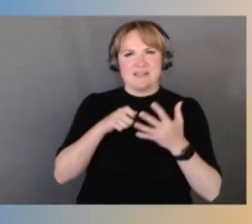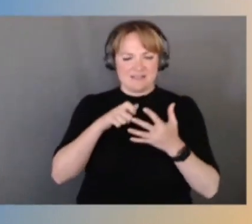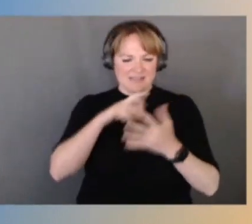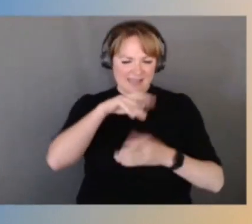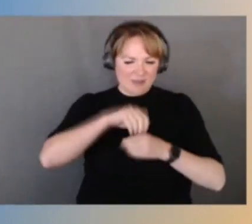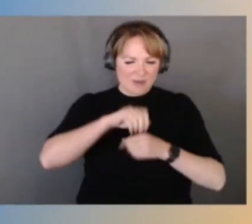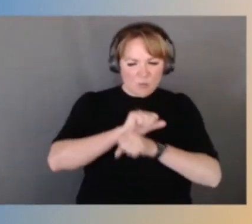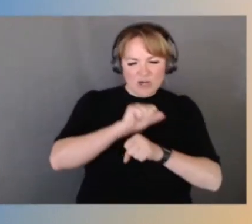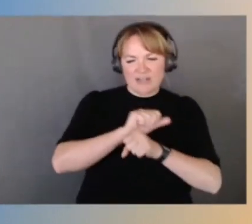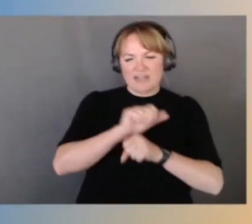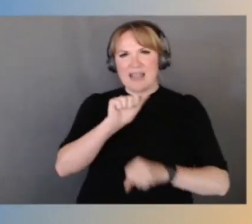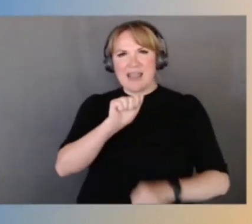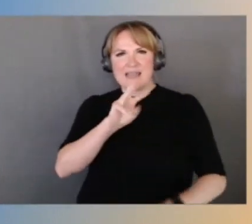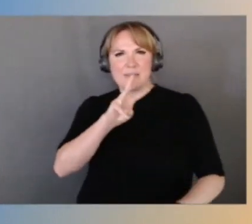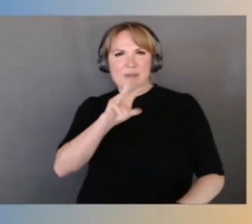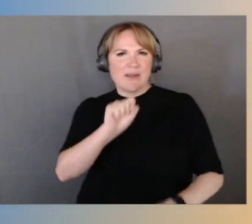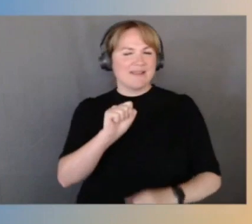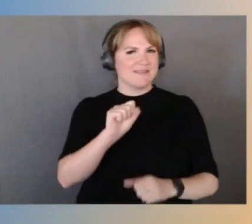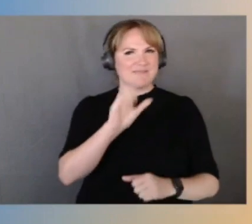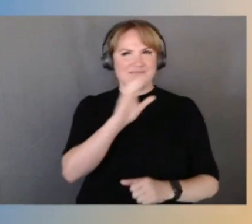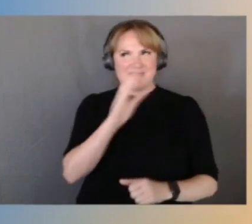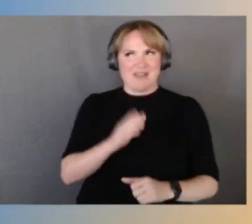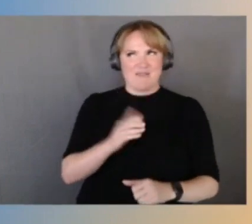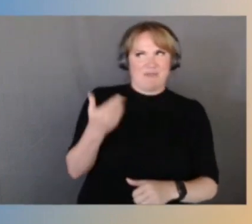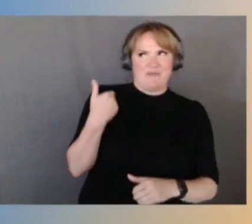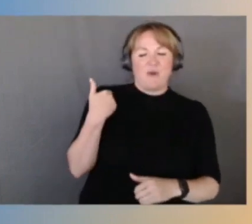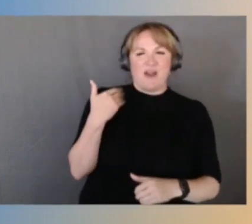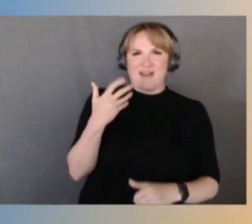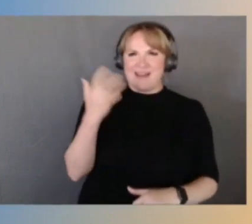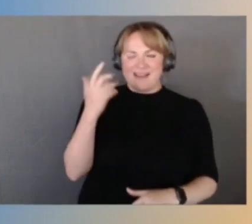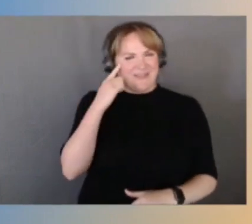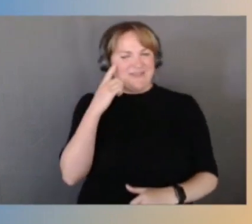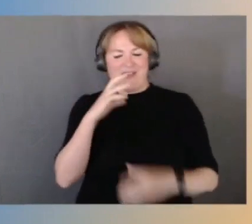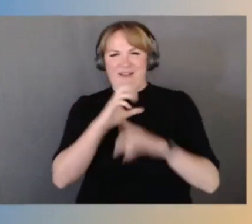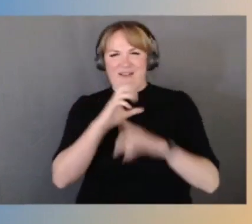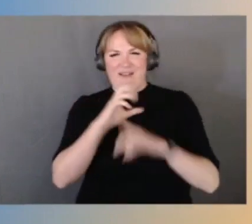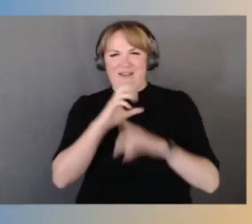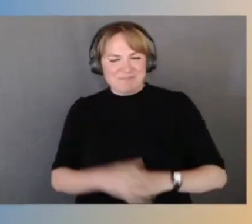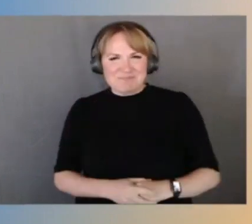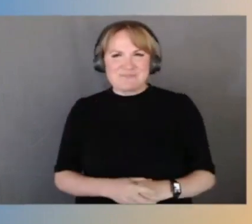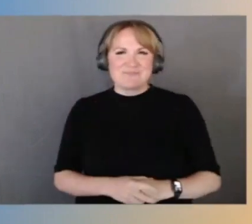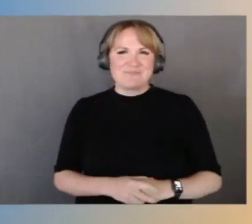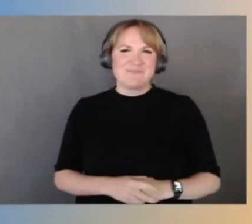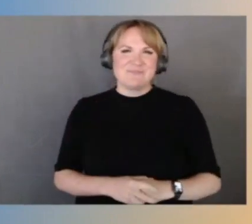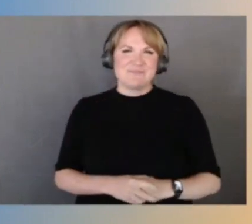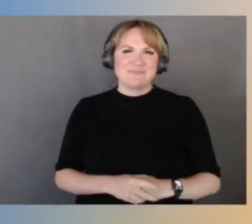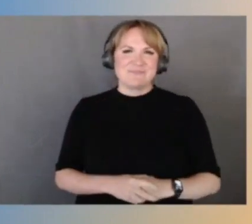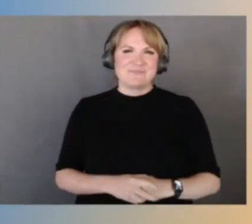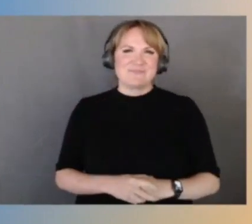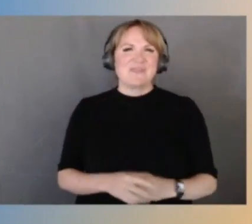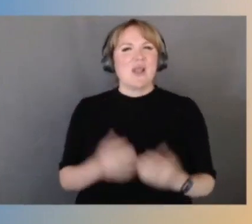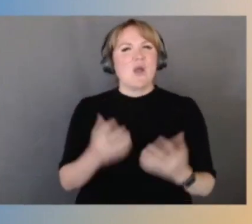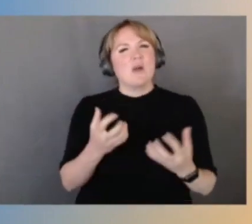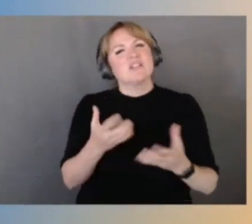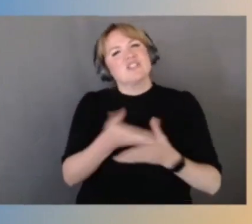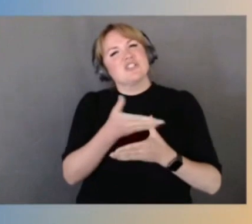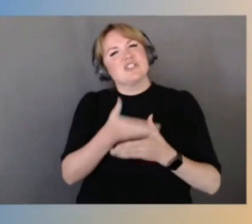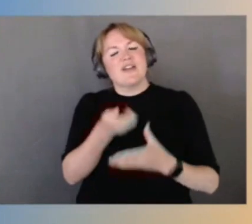which I really thought was super, super awesome. I thought I could just share just a few overview kind of thoughts